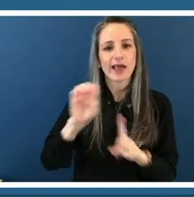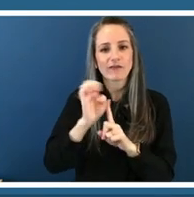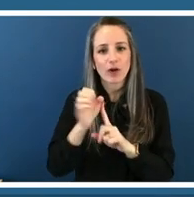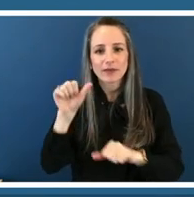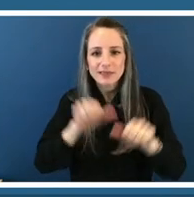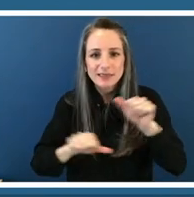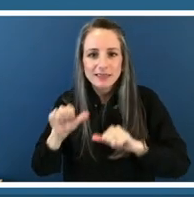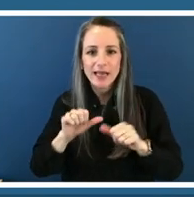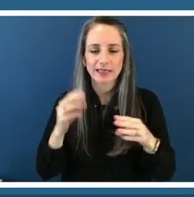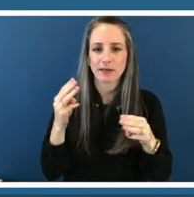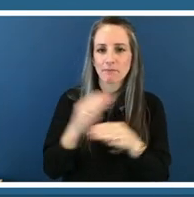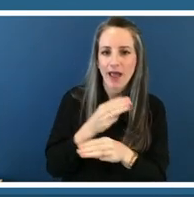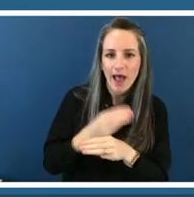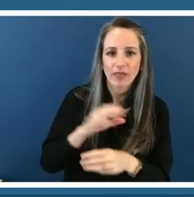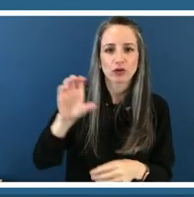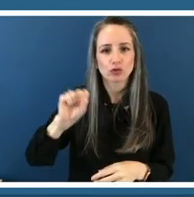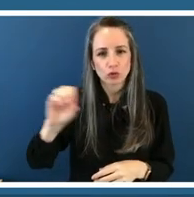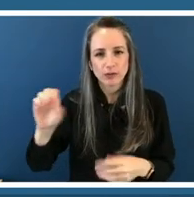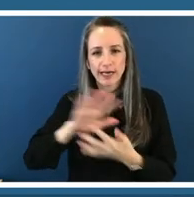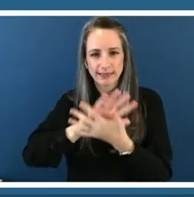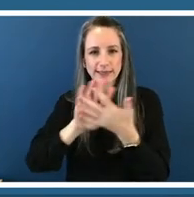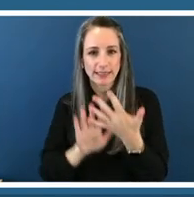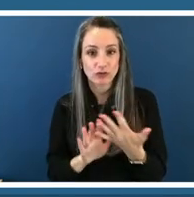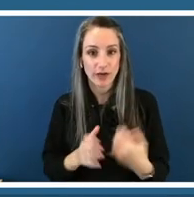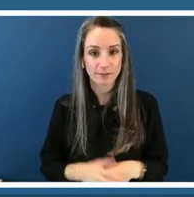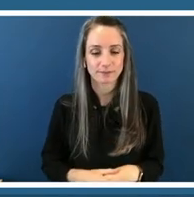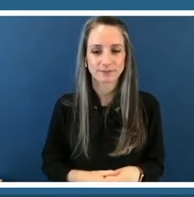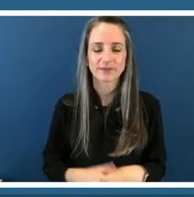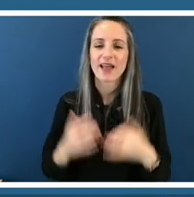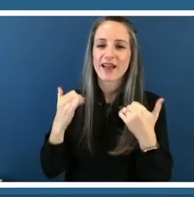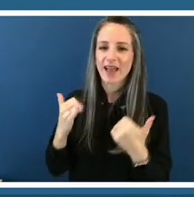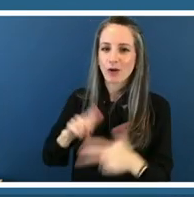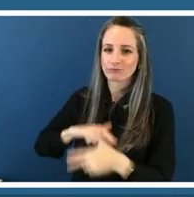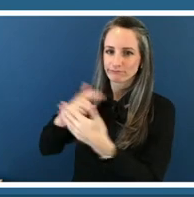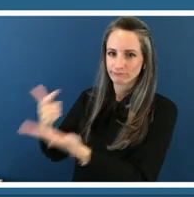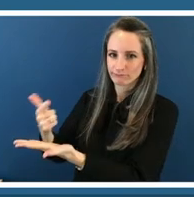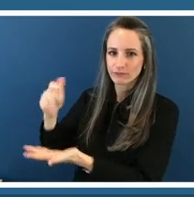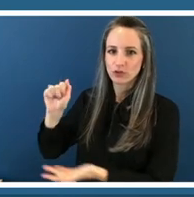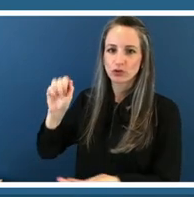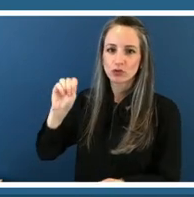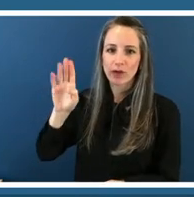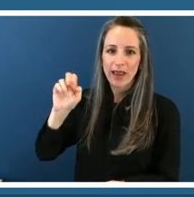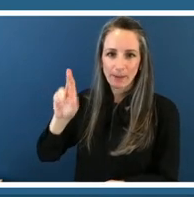and now i'm going to turn it over to amber so she can tell you a little bit